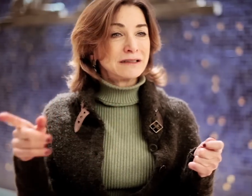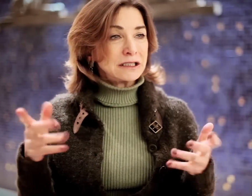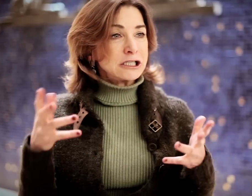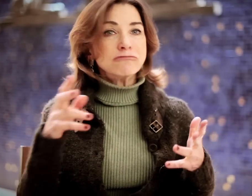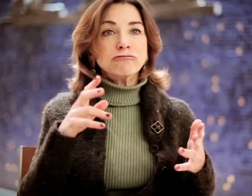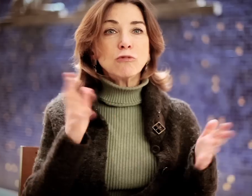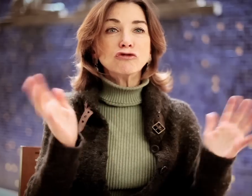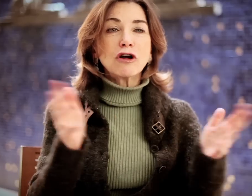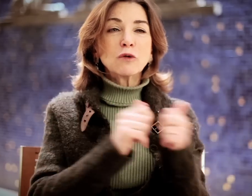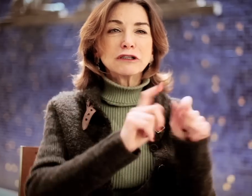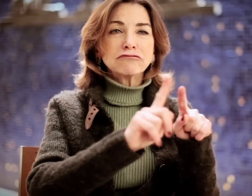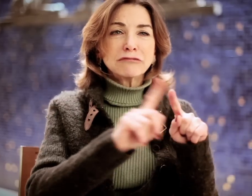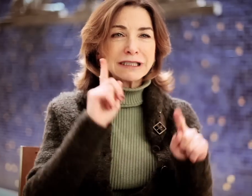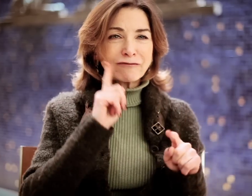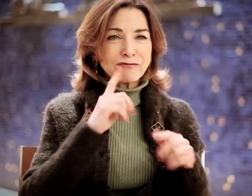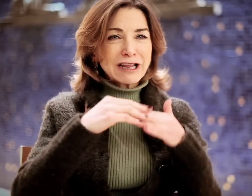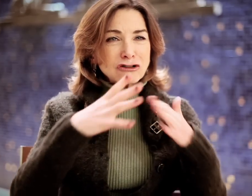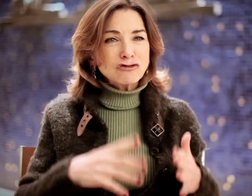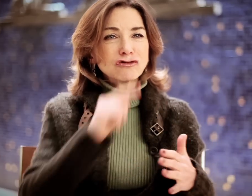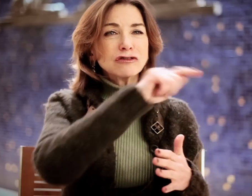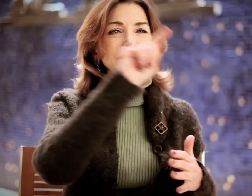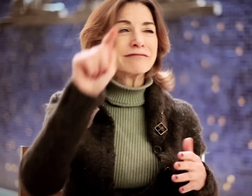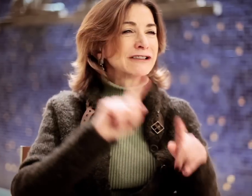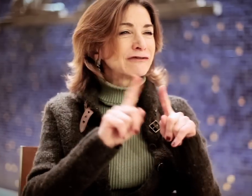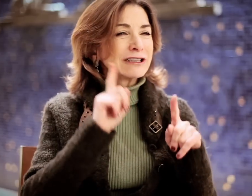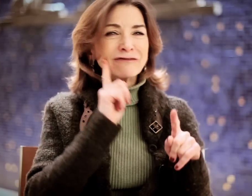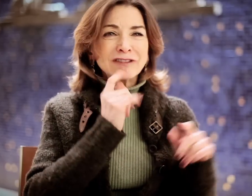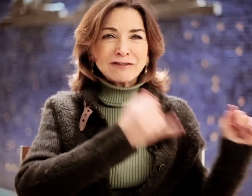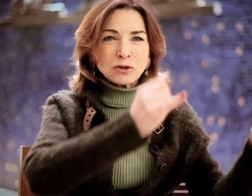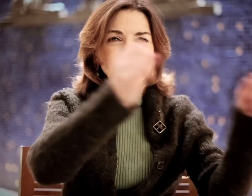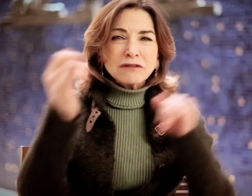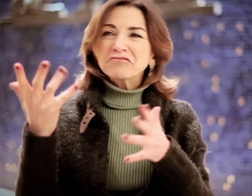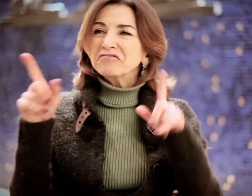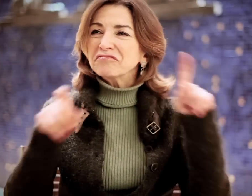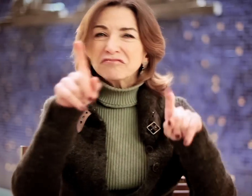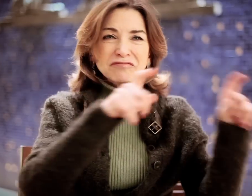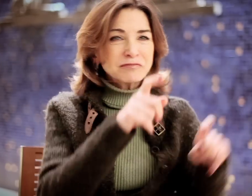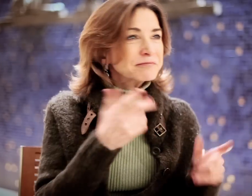...was talking to different deaf leaders, different deaf individuals and asked around.